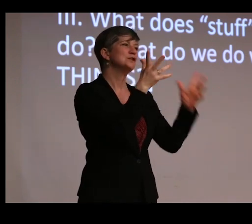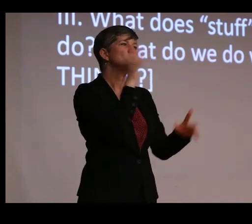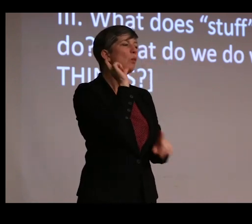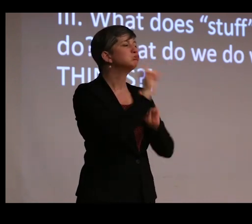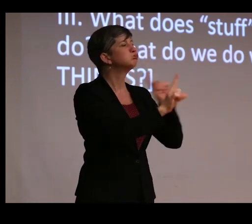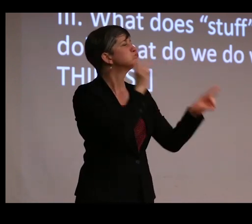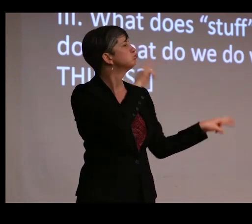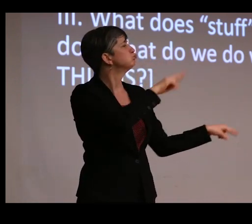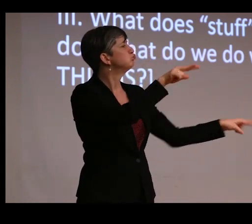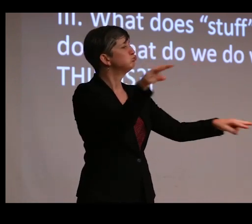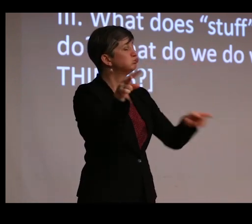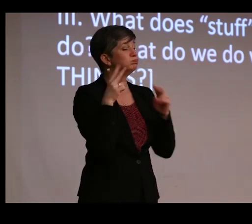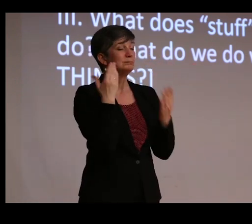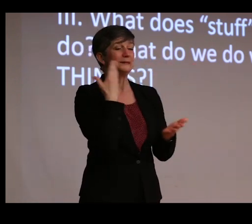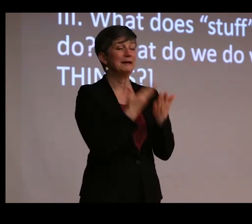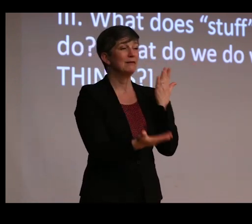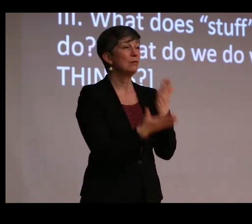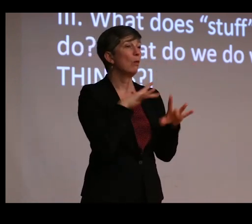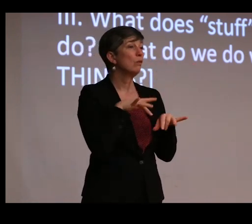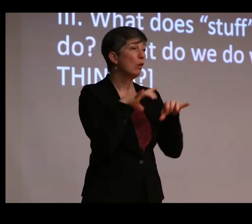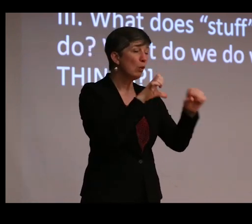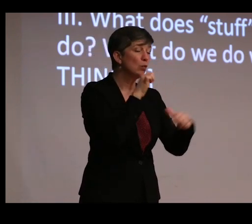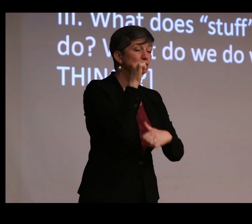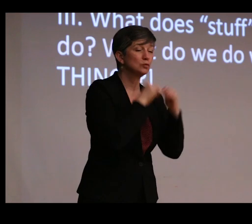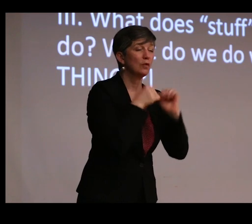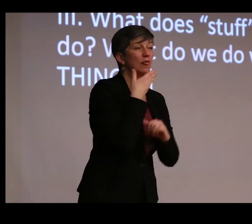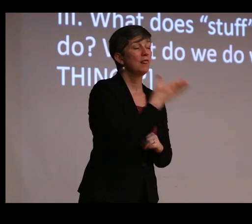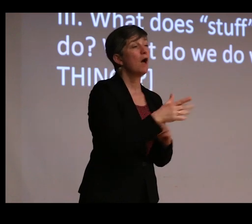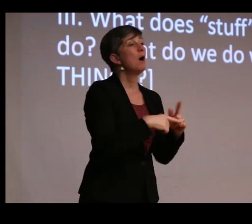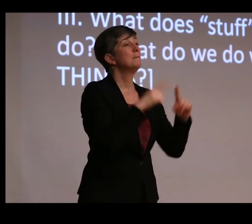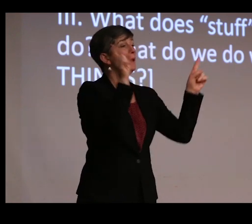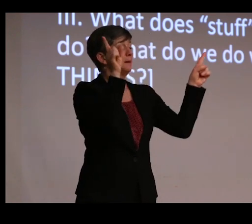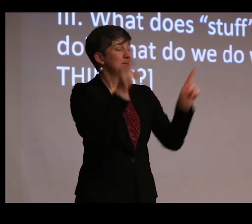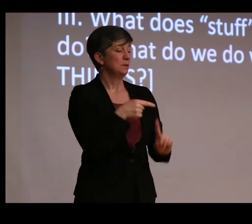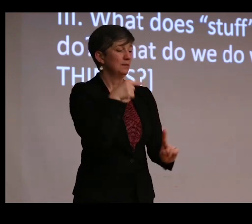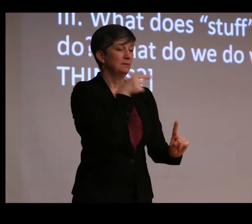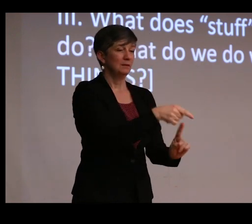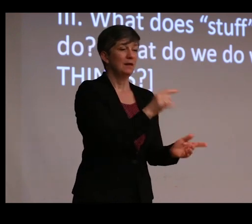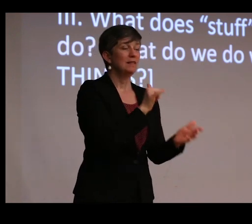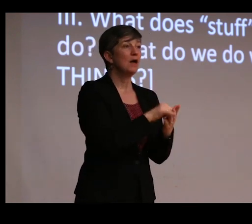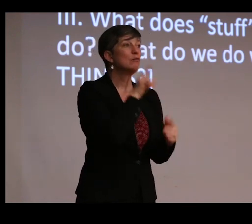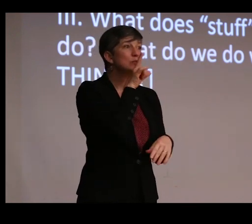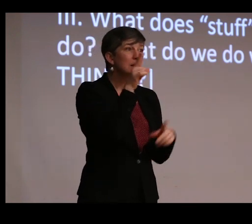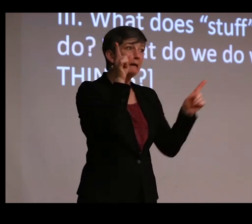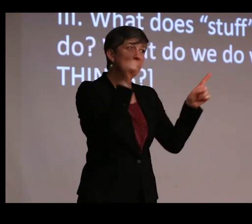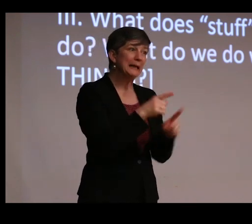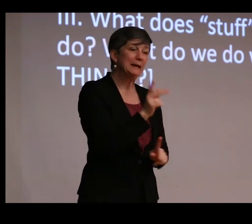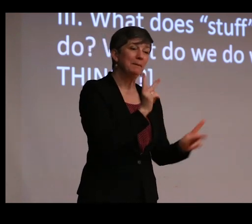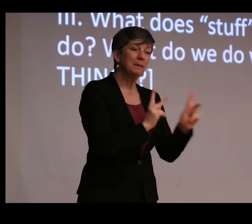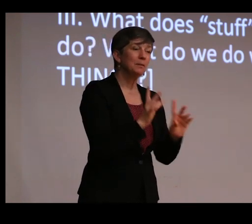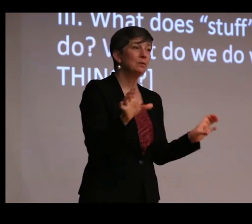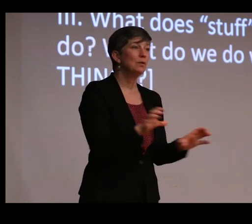And despite the colonial infrastructure, the colonial museum in India is full of real Indian people doing real human things.